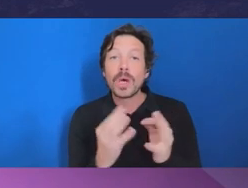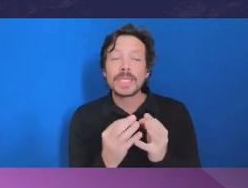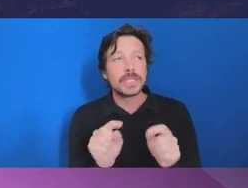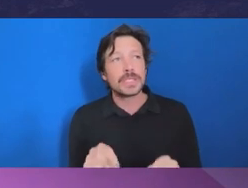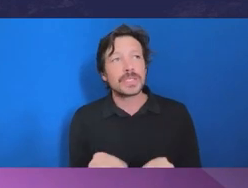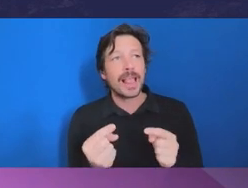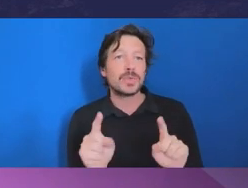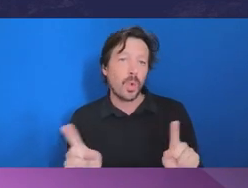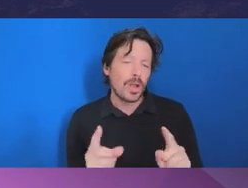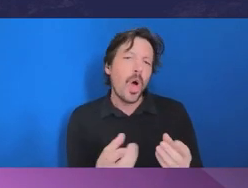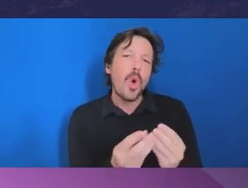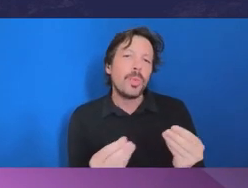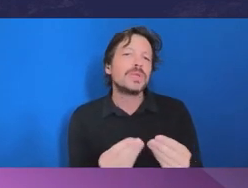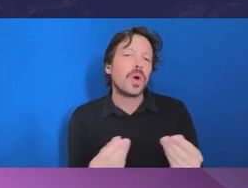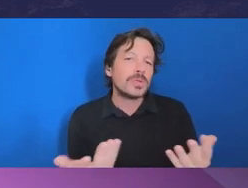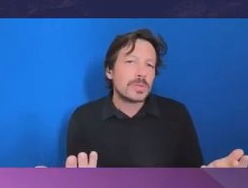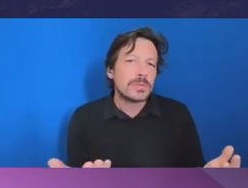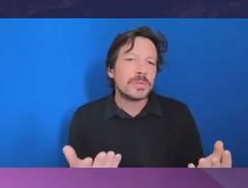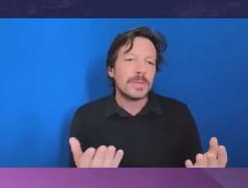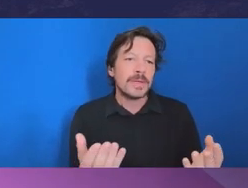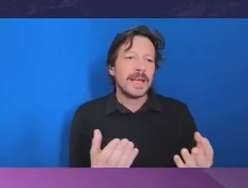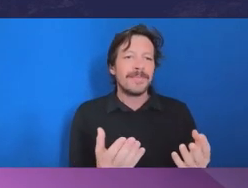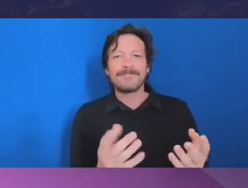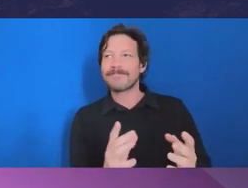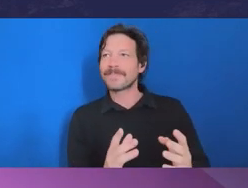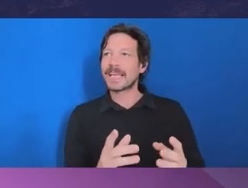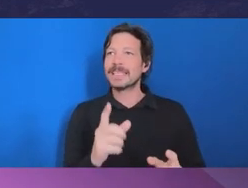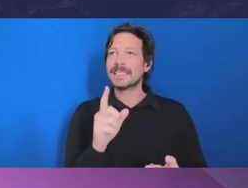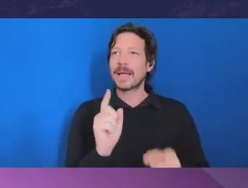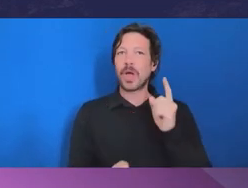we can't set up separation of duties as we might otherwise wish to which